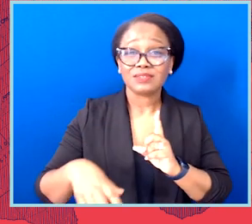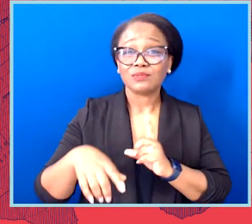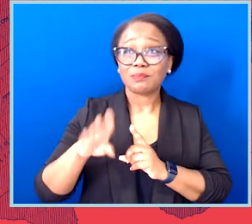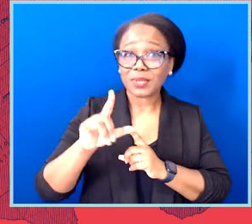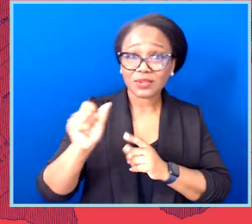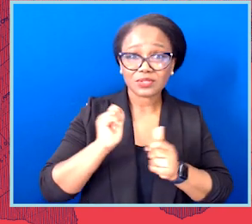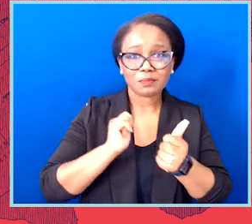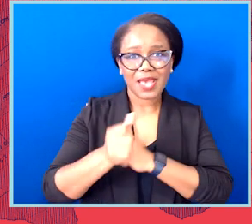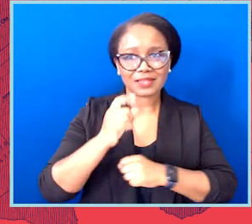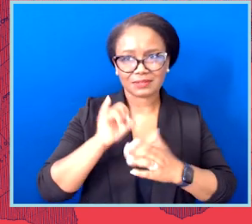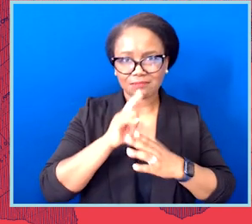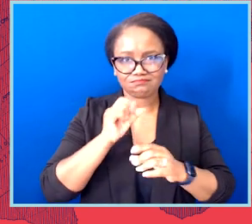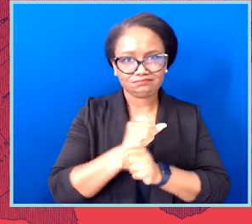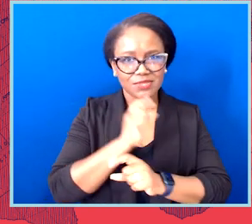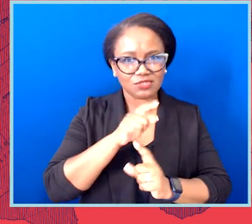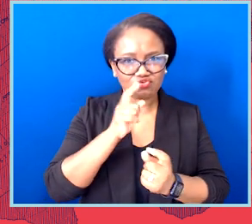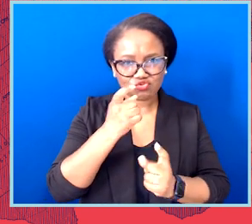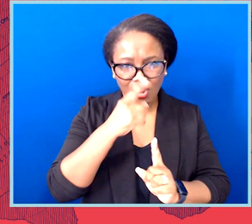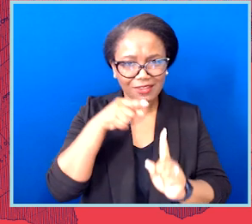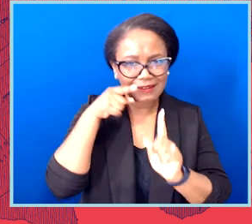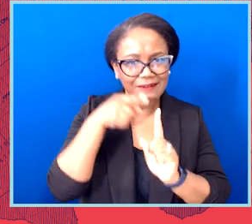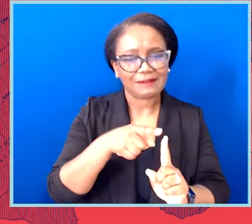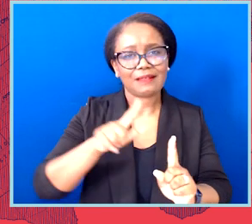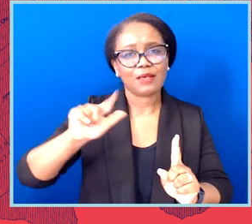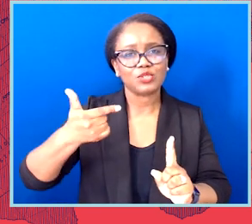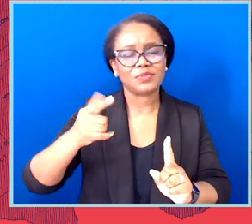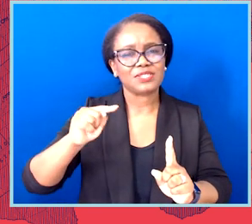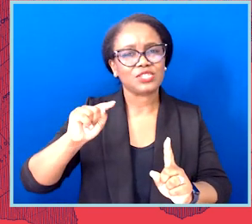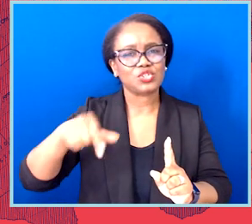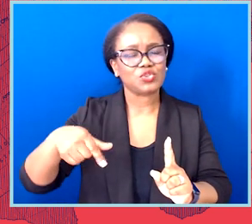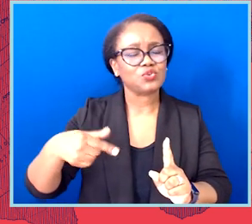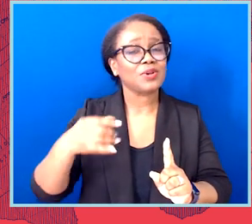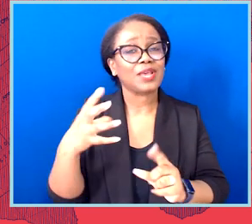Just feel like I have to take a pause and a deep breath there.